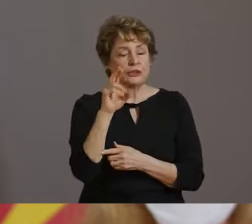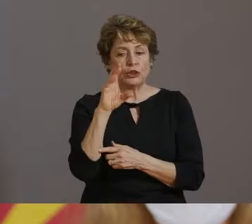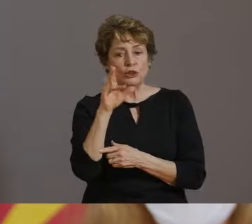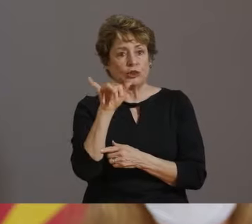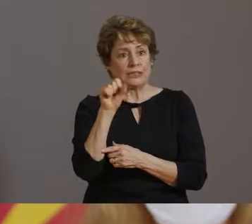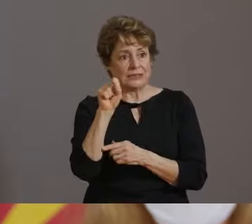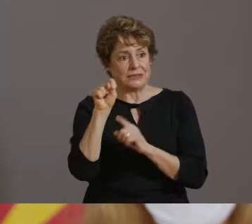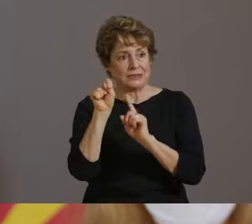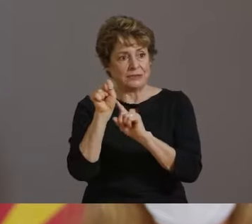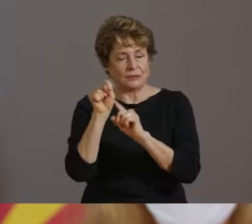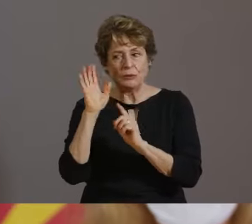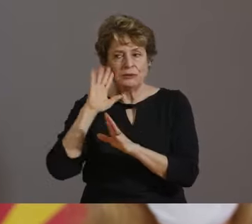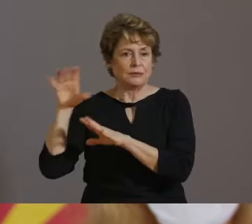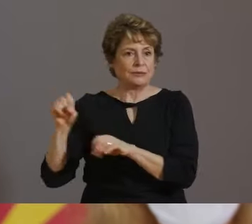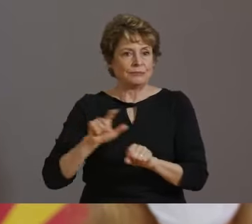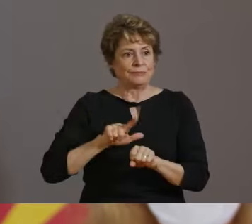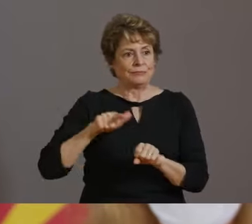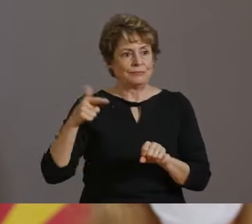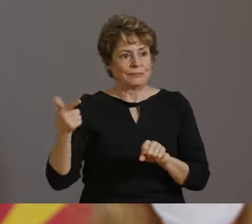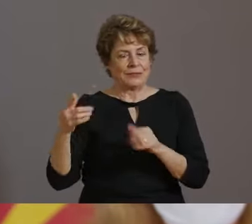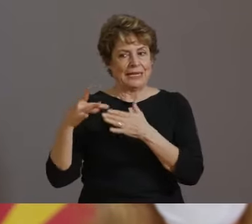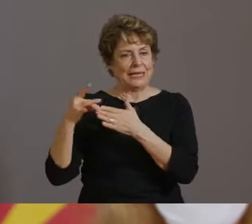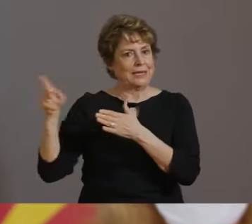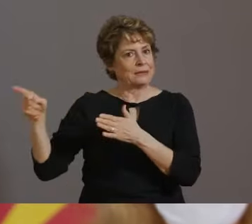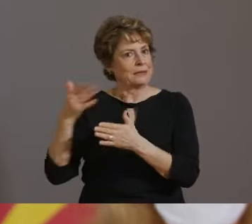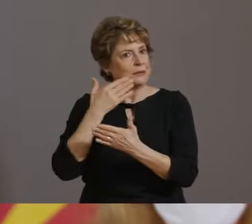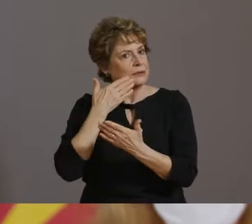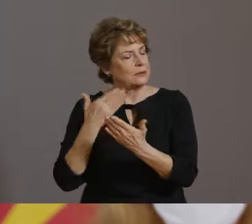IN ADDITION TO ALL THEY HAVE DONE TO CONTAIN THE CORONAVIRUS.